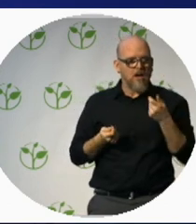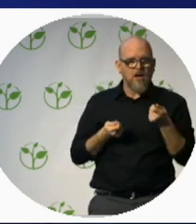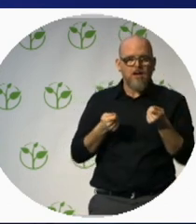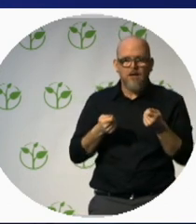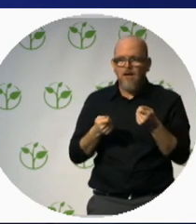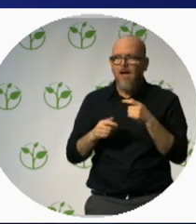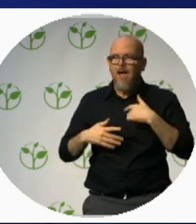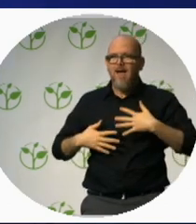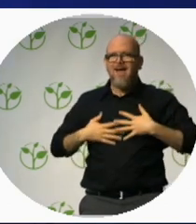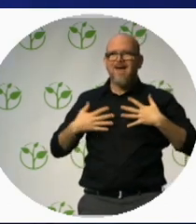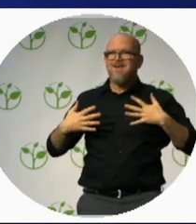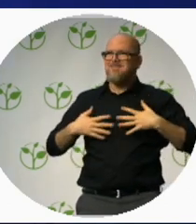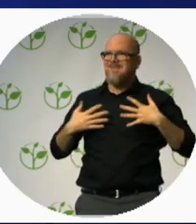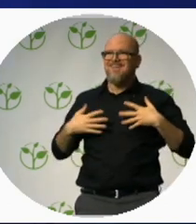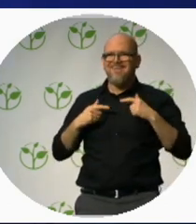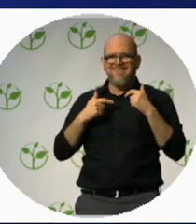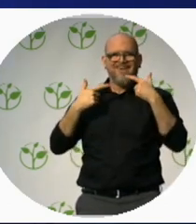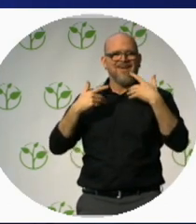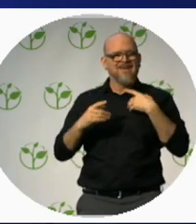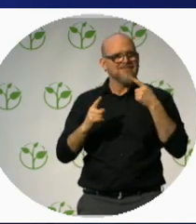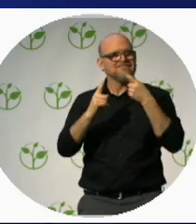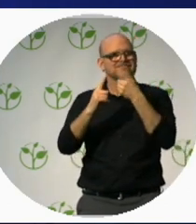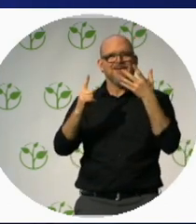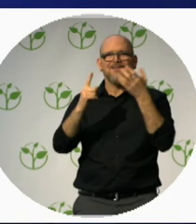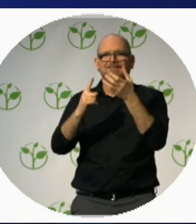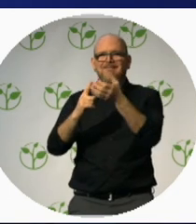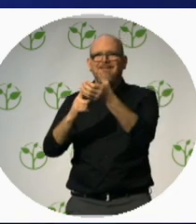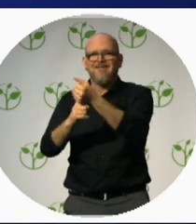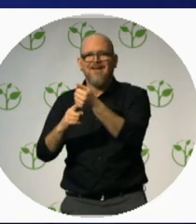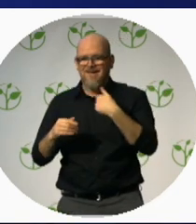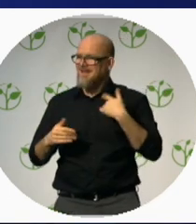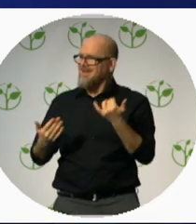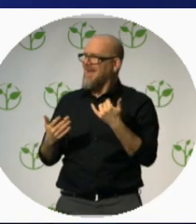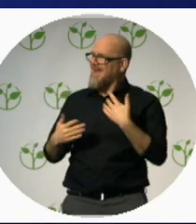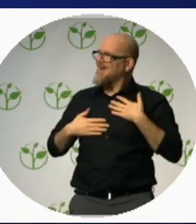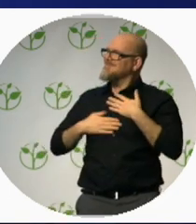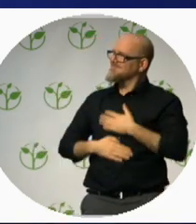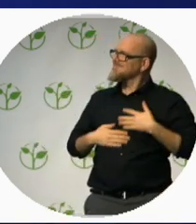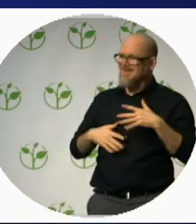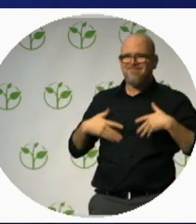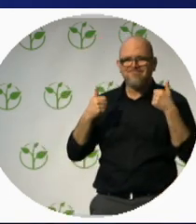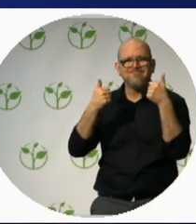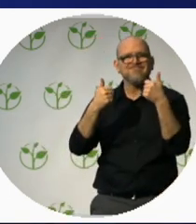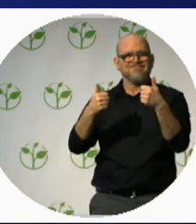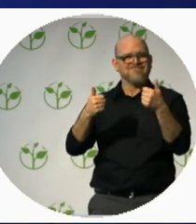am really really happy. Are we happy for Danyl? Applause.